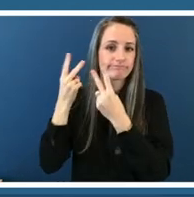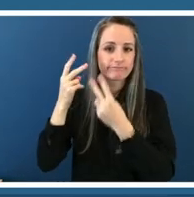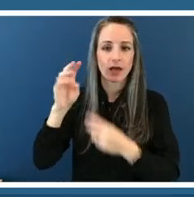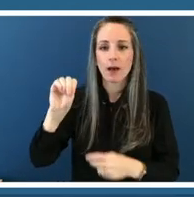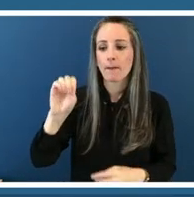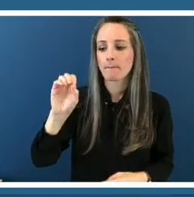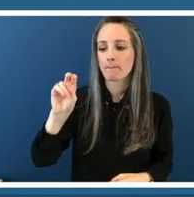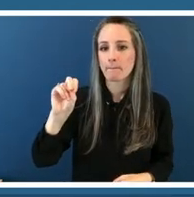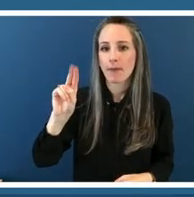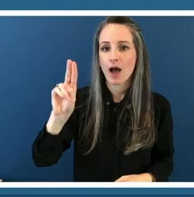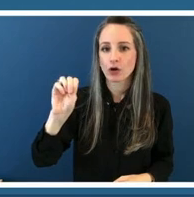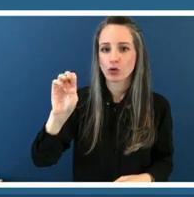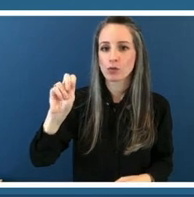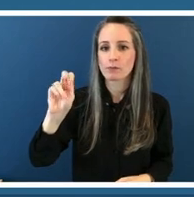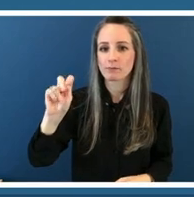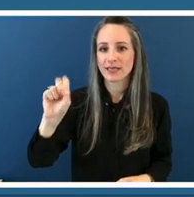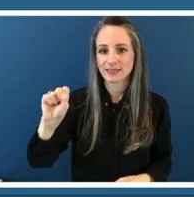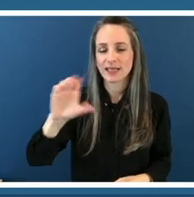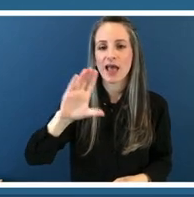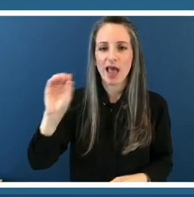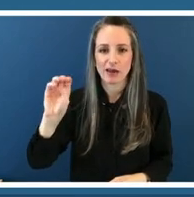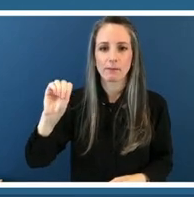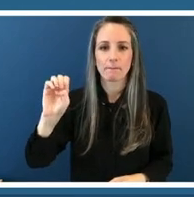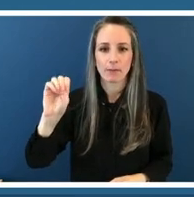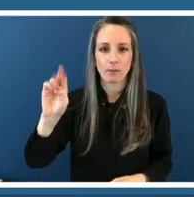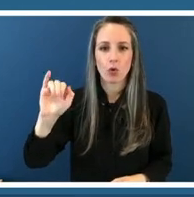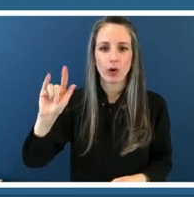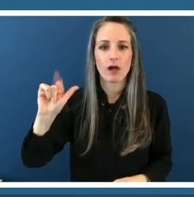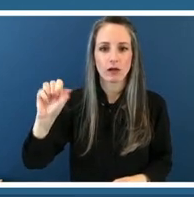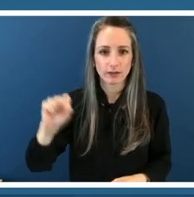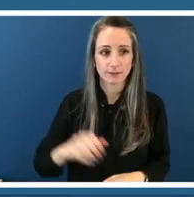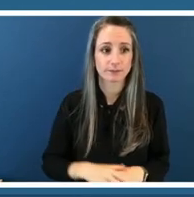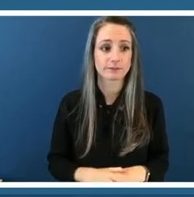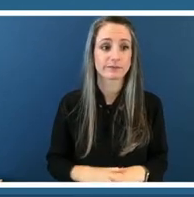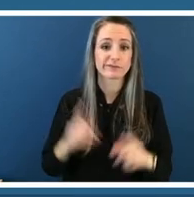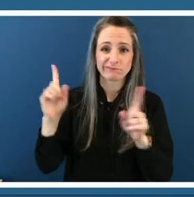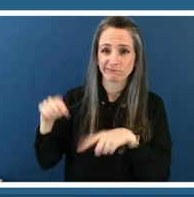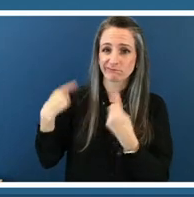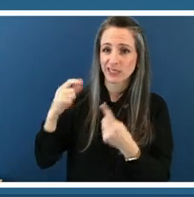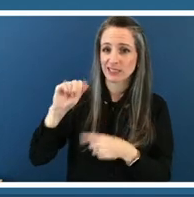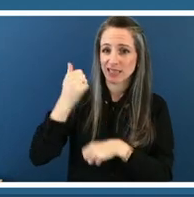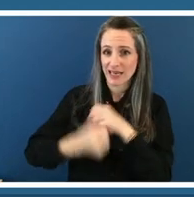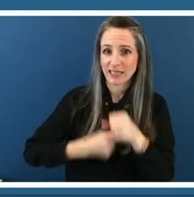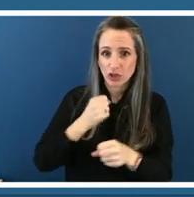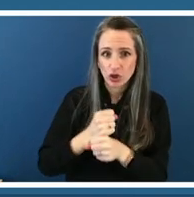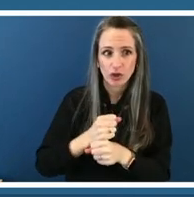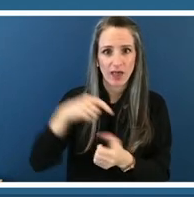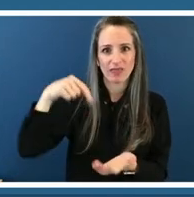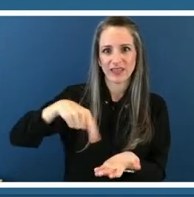over the past decade the conversation about the role of monuments in society